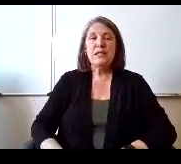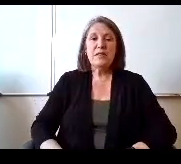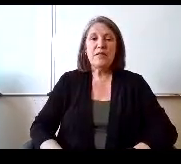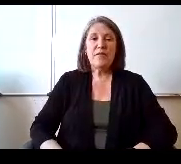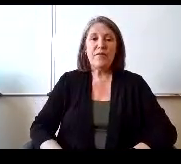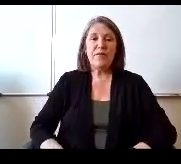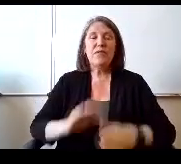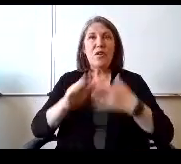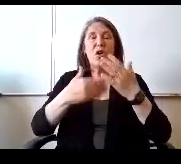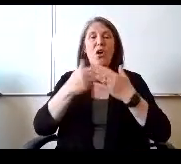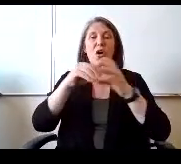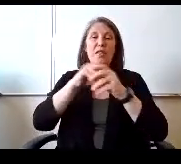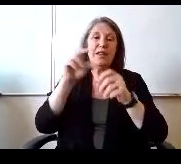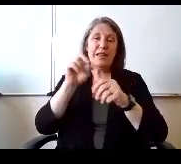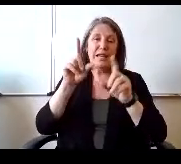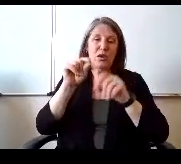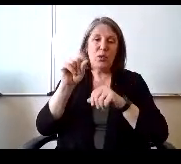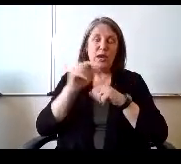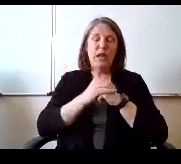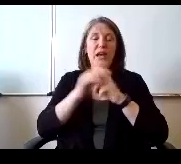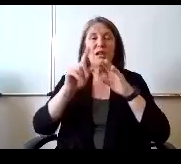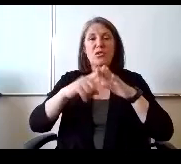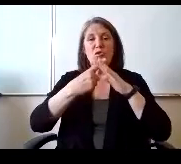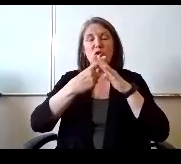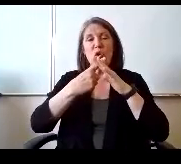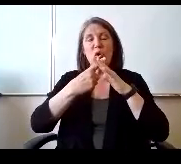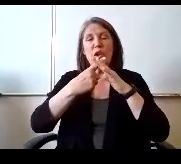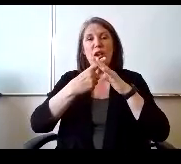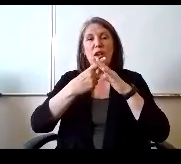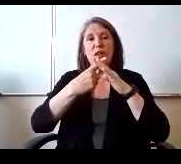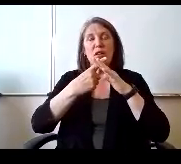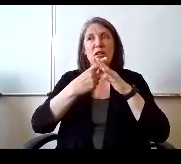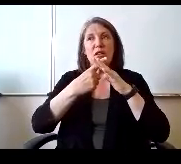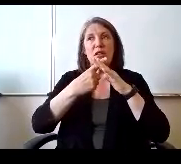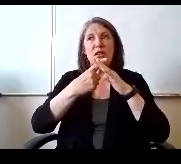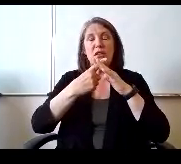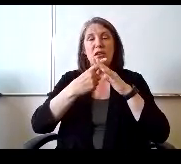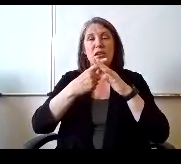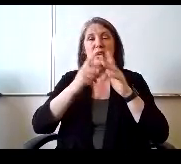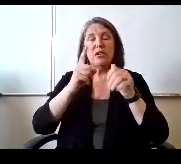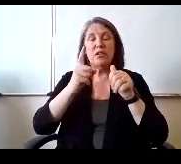2020 started on 1st year with TCA.